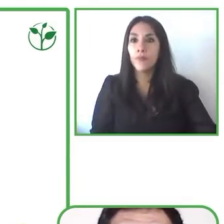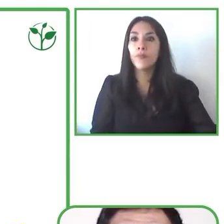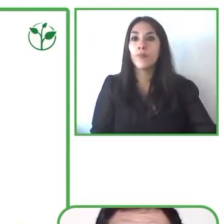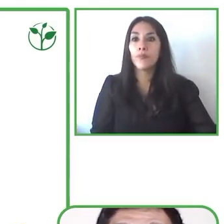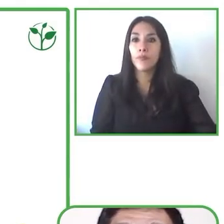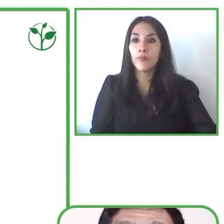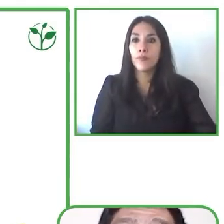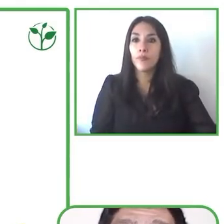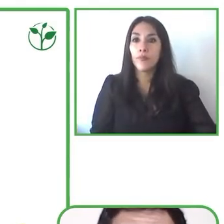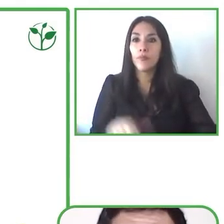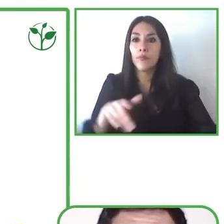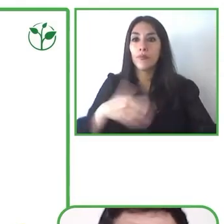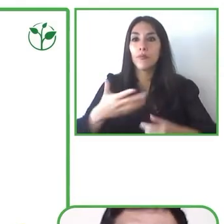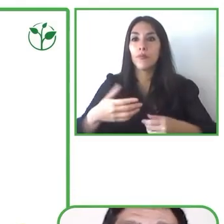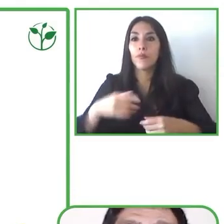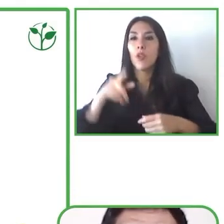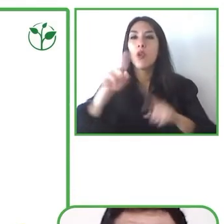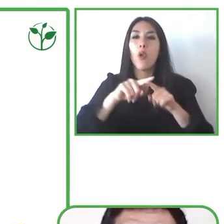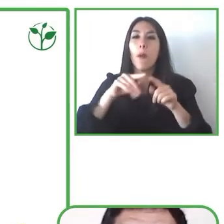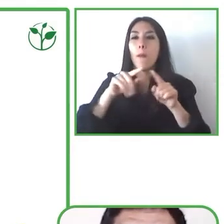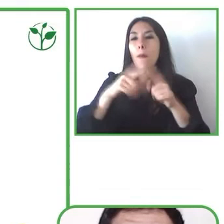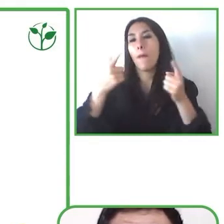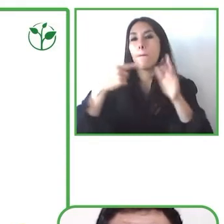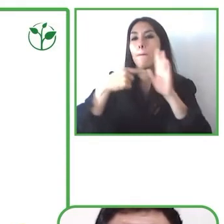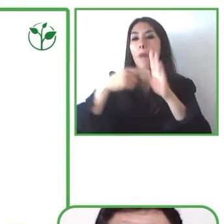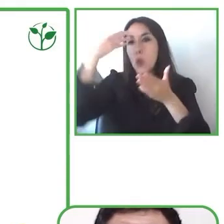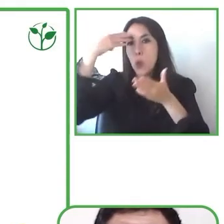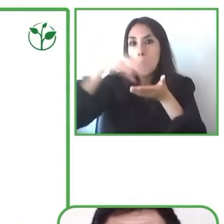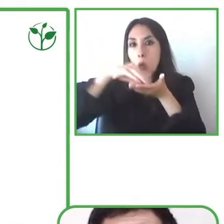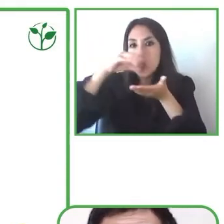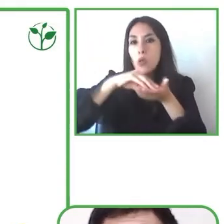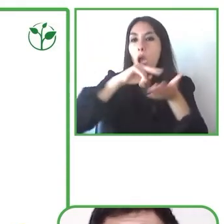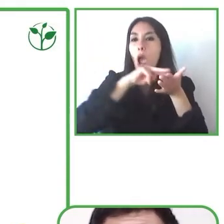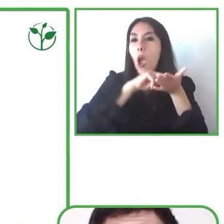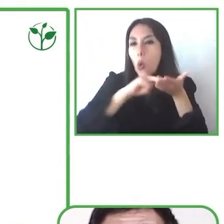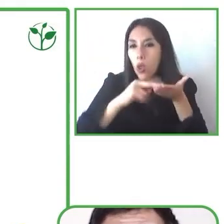called Rakin. And also, we want to create another app that is more basic